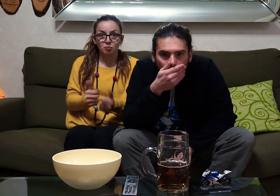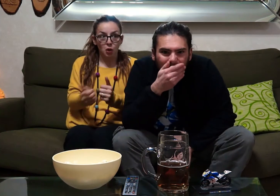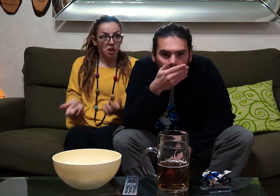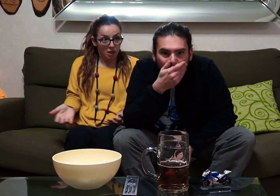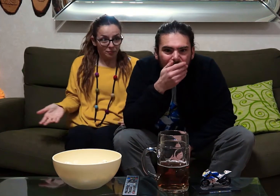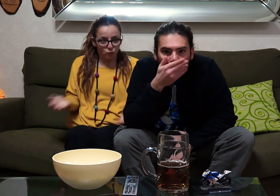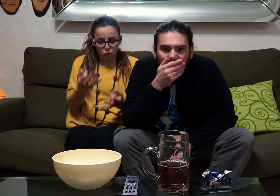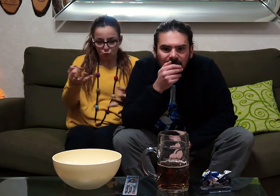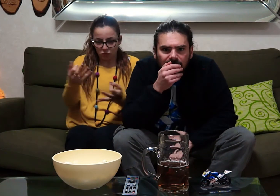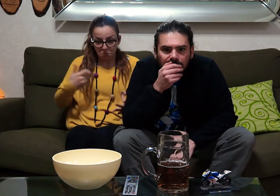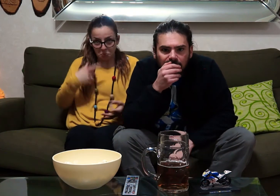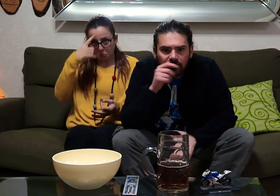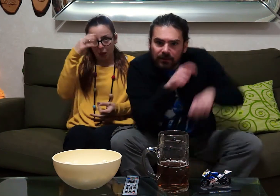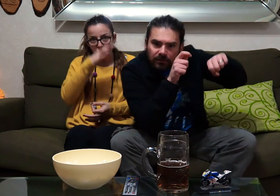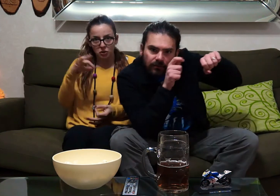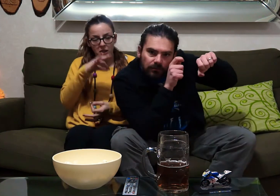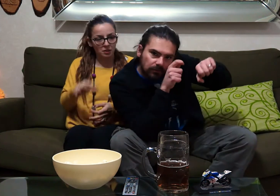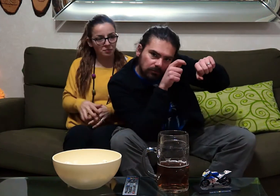sport ... right, I don't know anything about it.